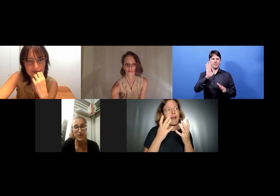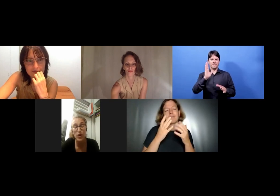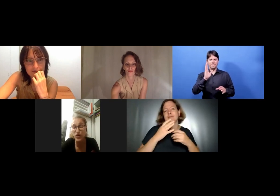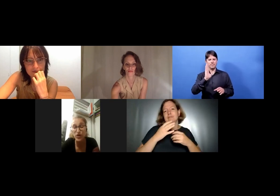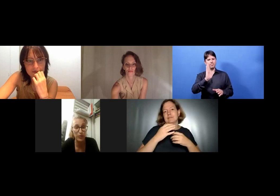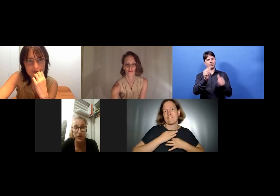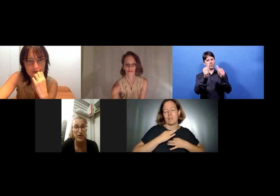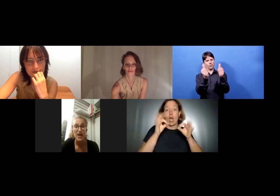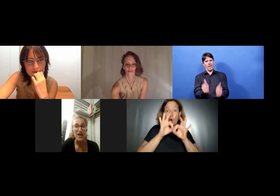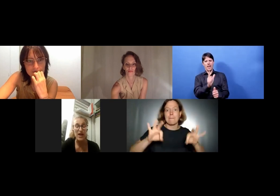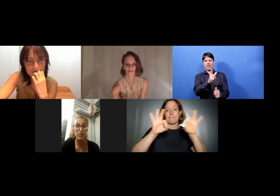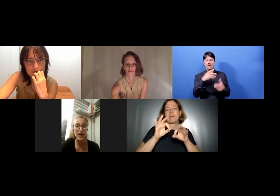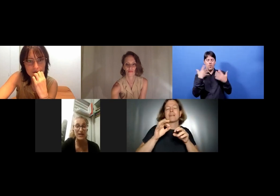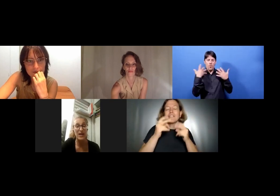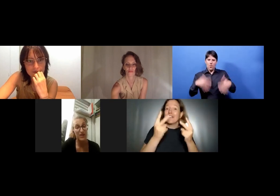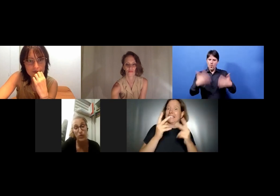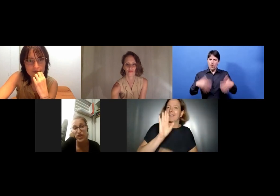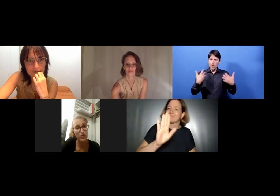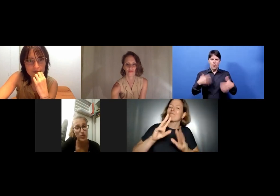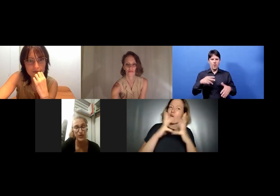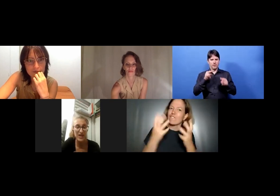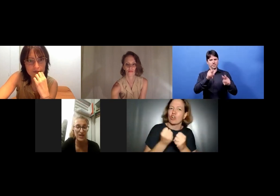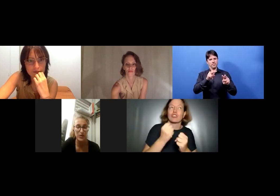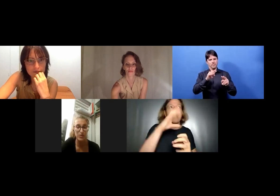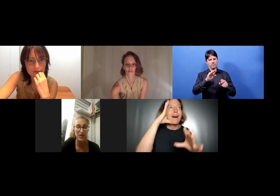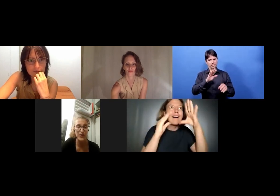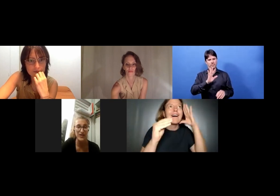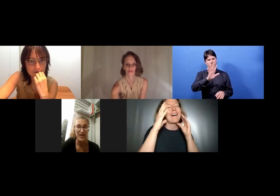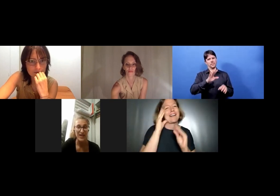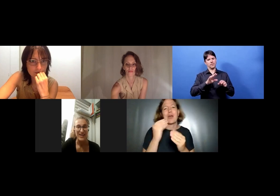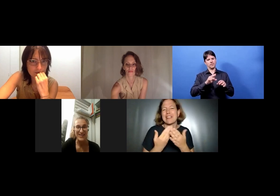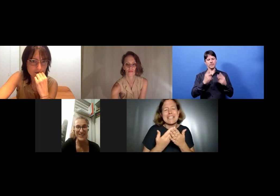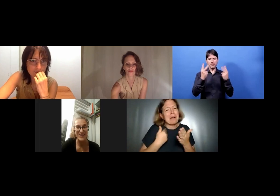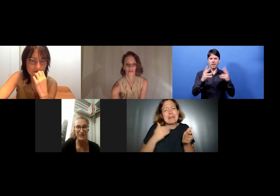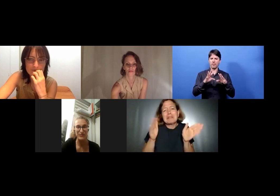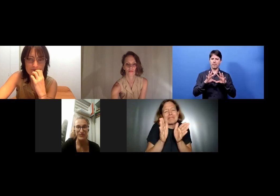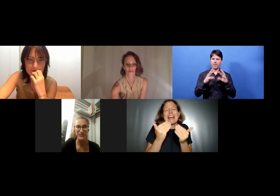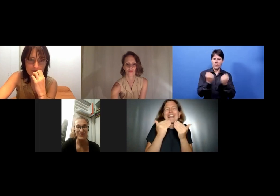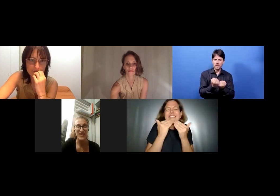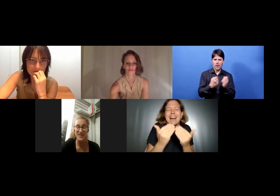And I just want to thank you because it's something great for everybody.